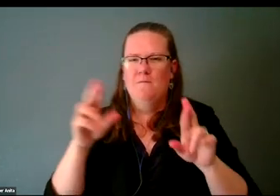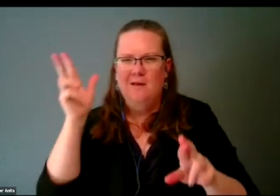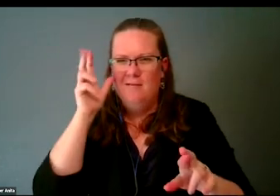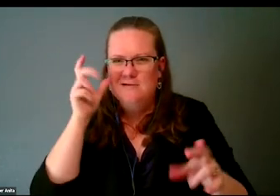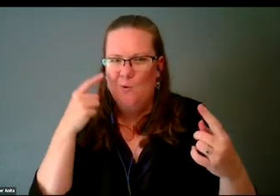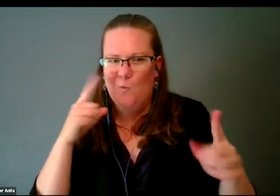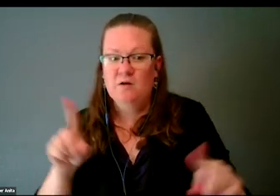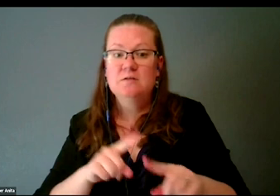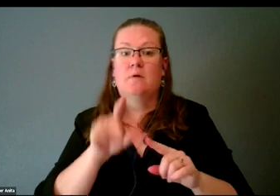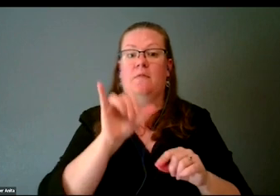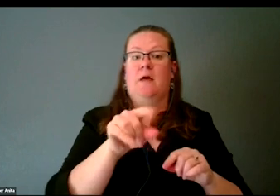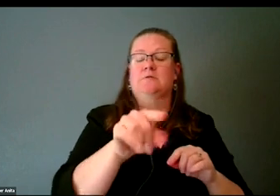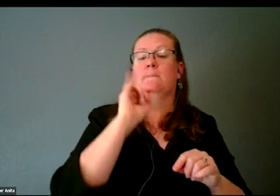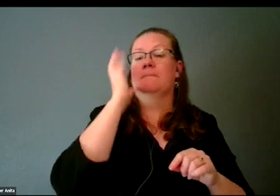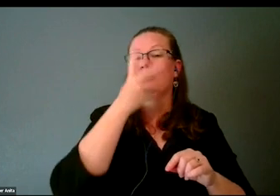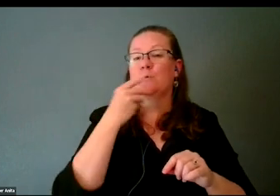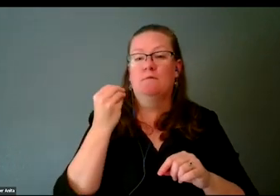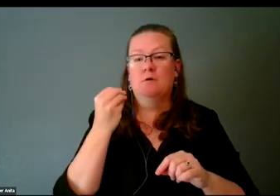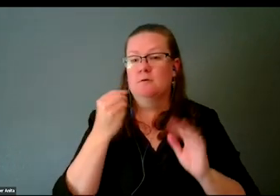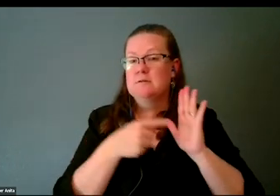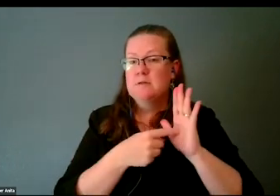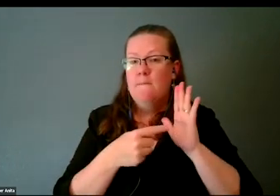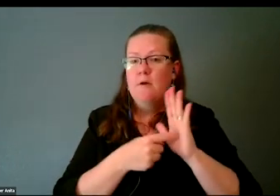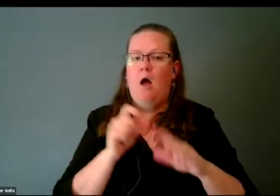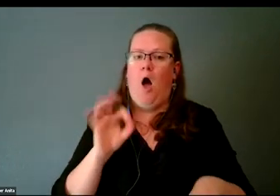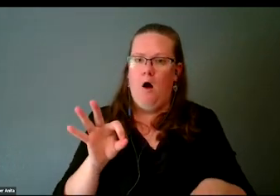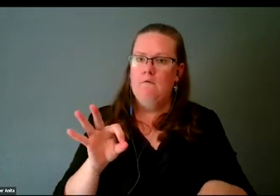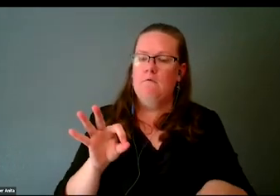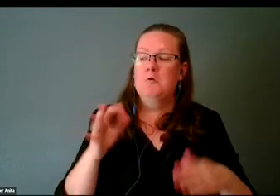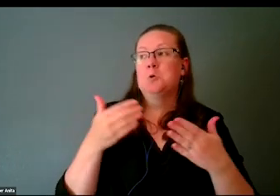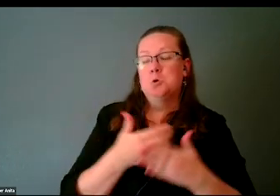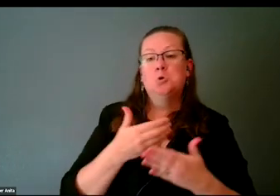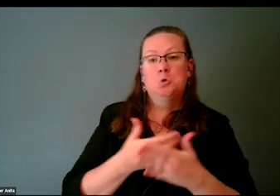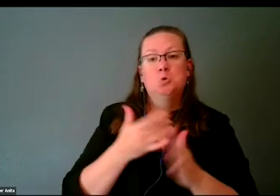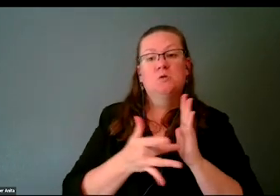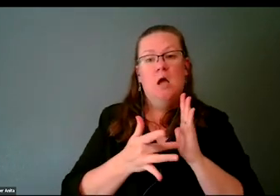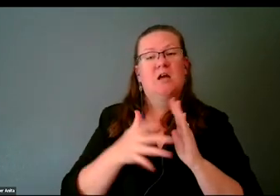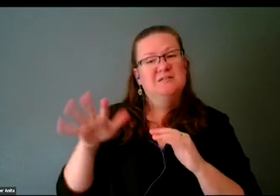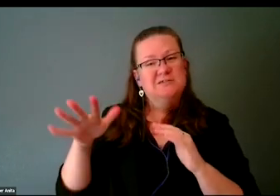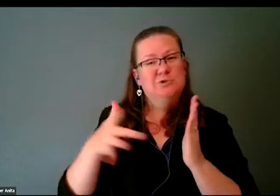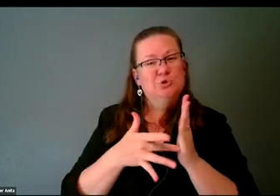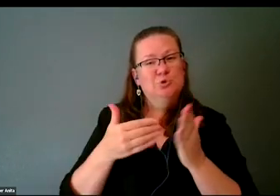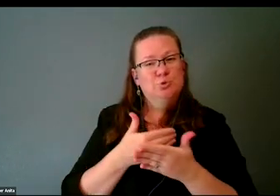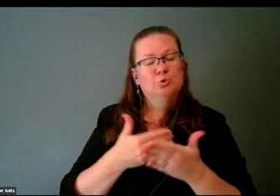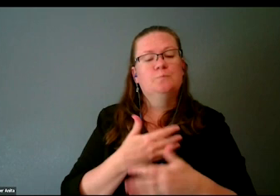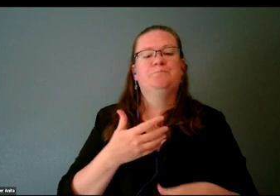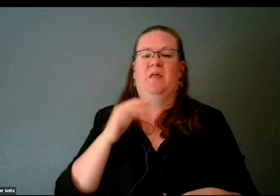This is a beautiful example of a relatively new technology where think tanks that were inclusive of people